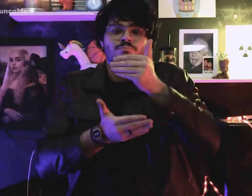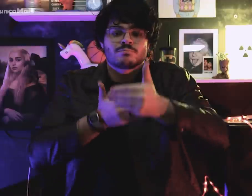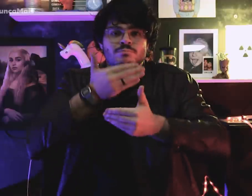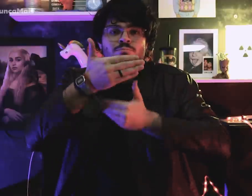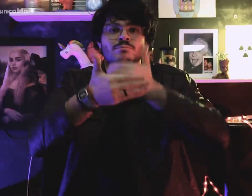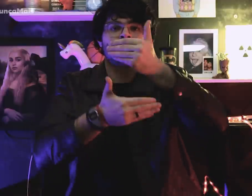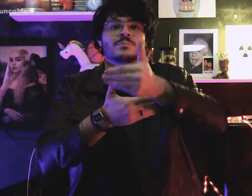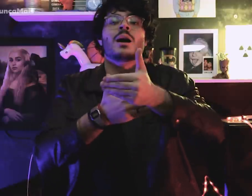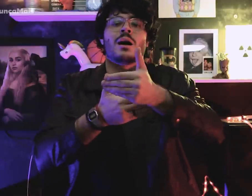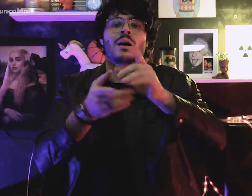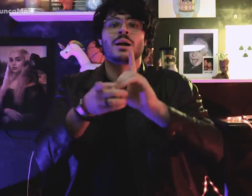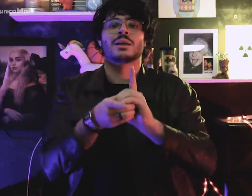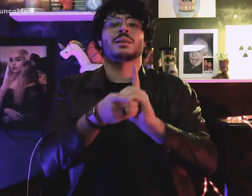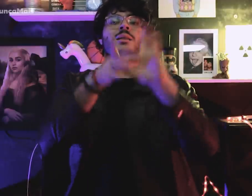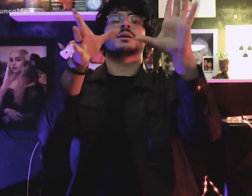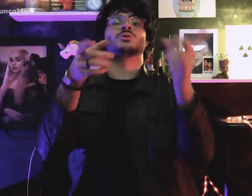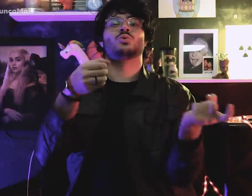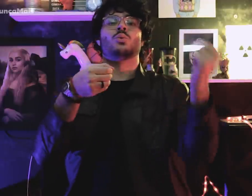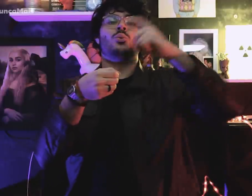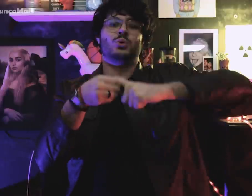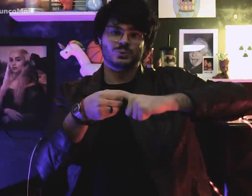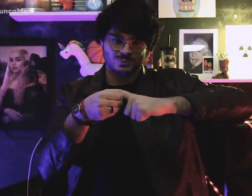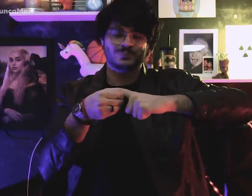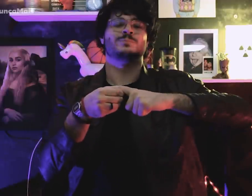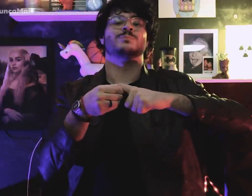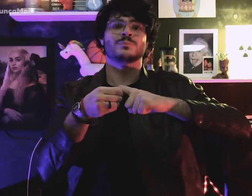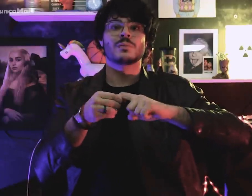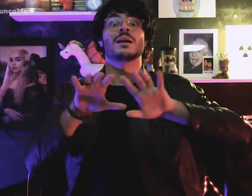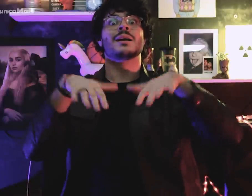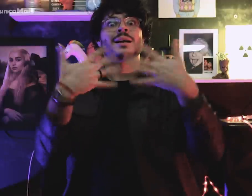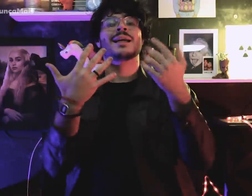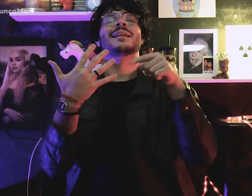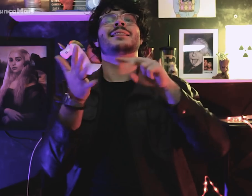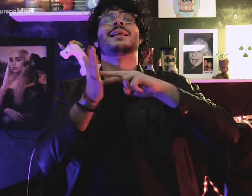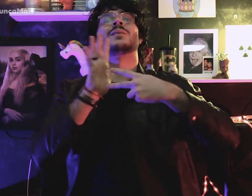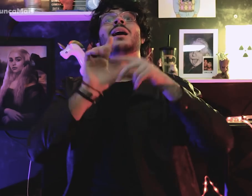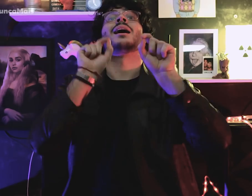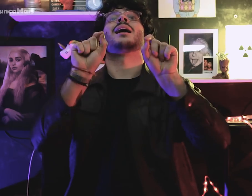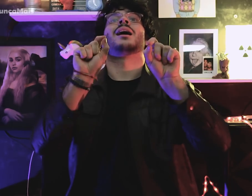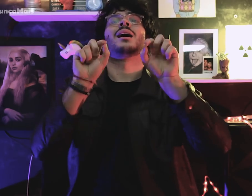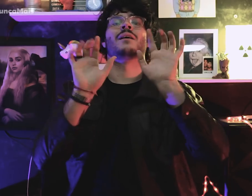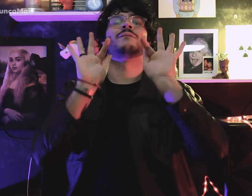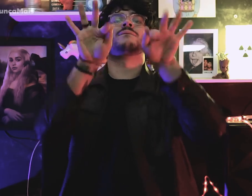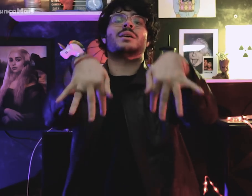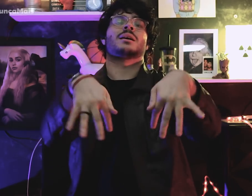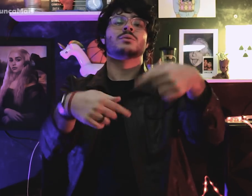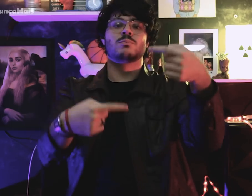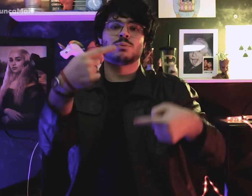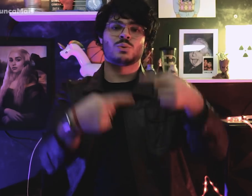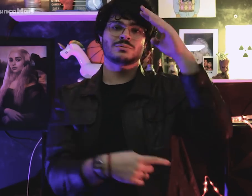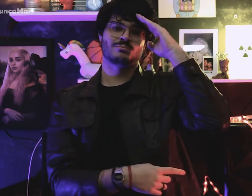que iniciaria o processo de redemocratização, resultando no fim do regime militar,